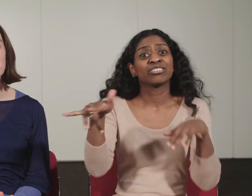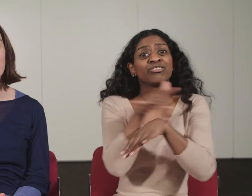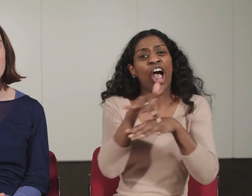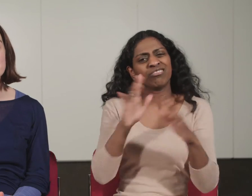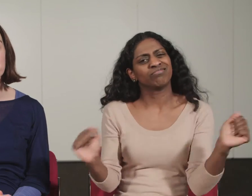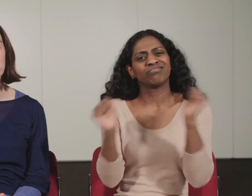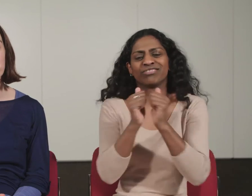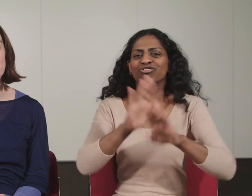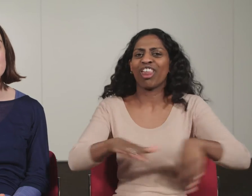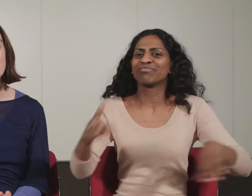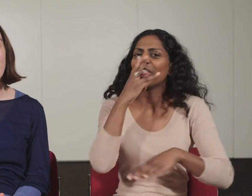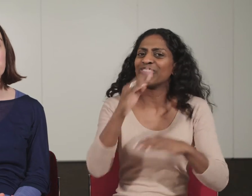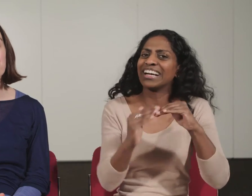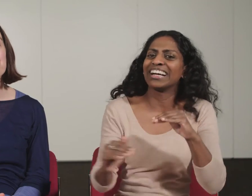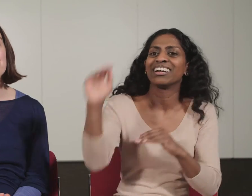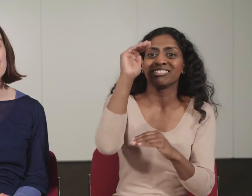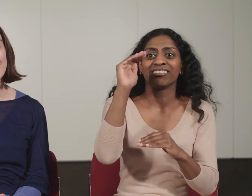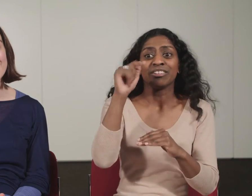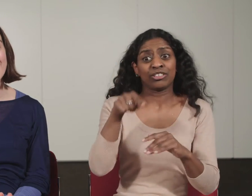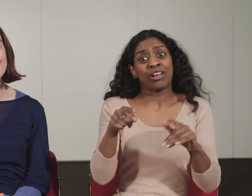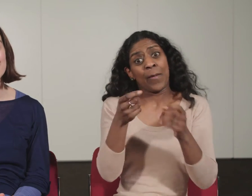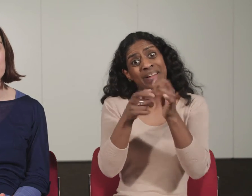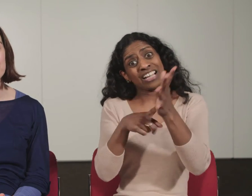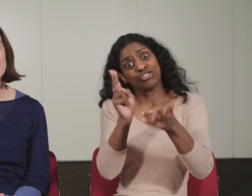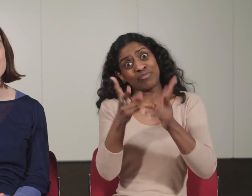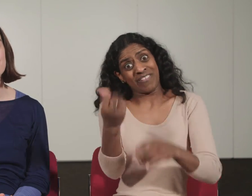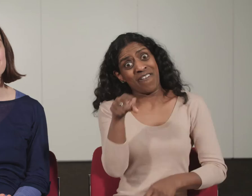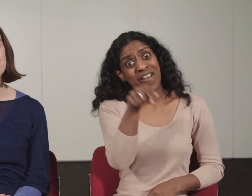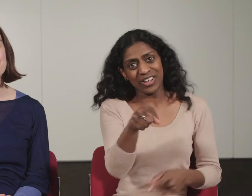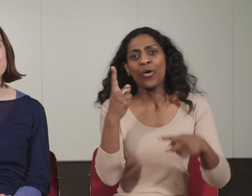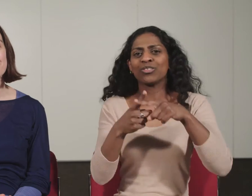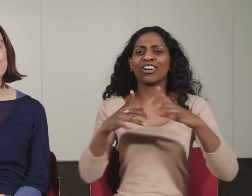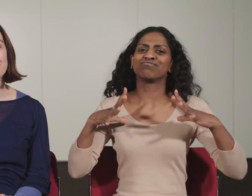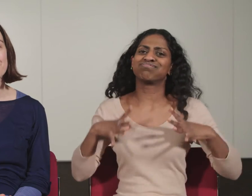relaxed performance and will be BSL interpreted.